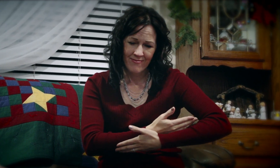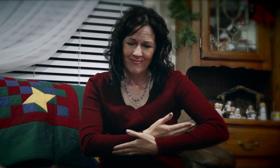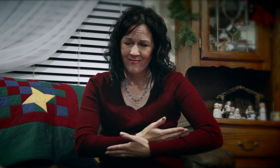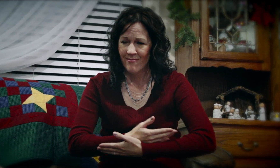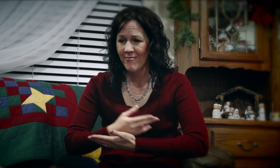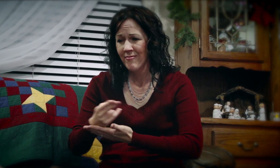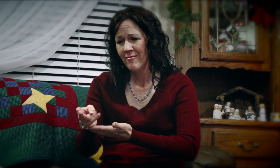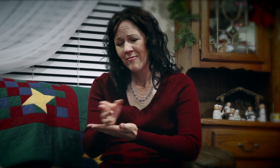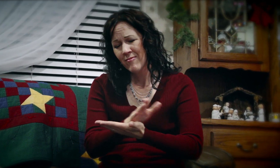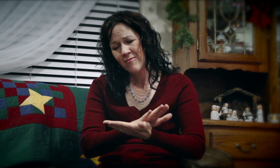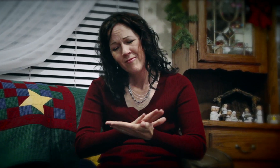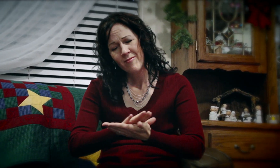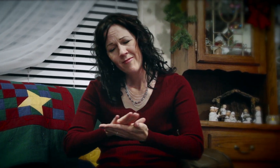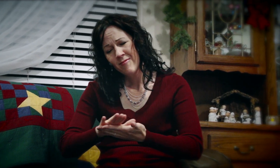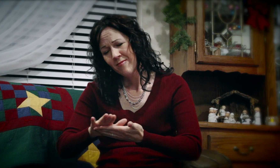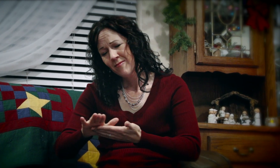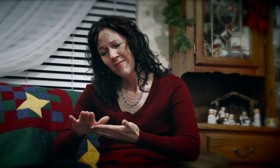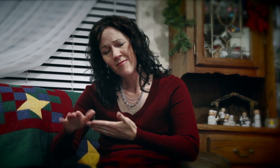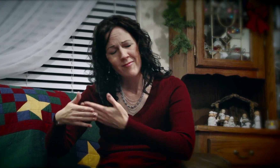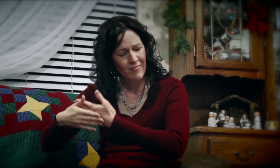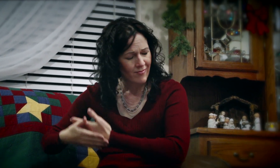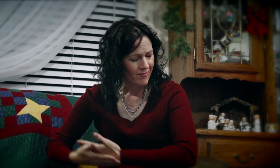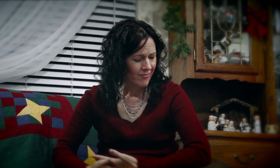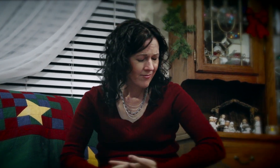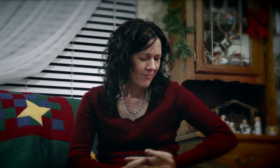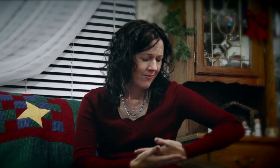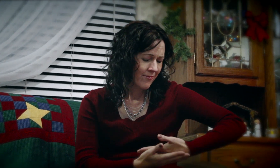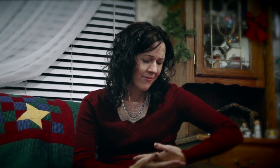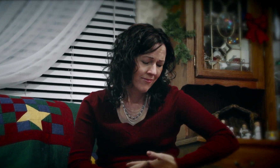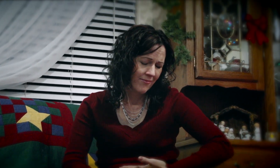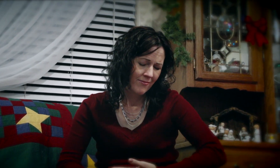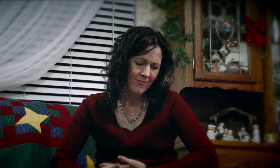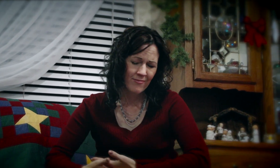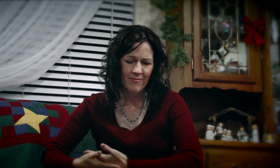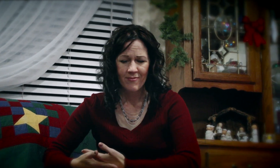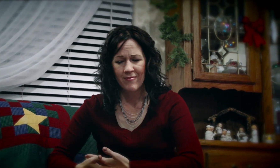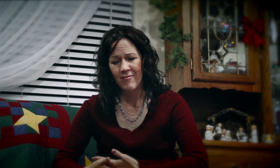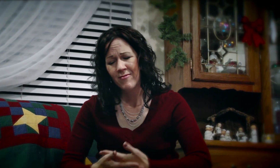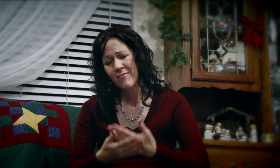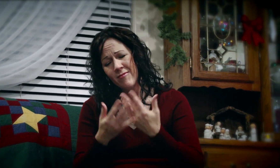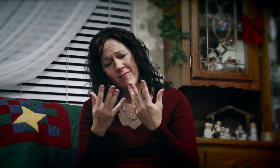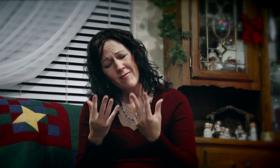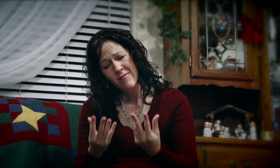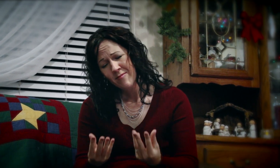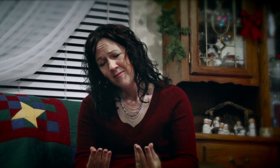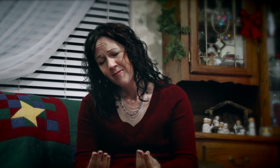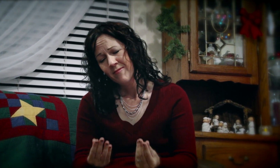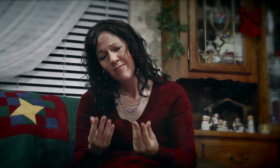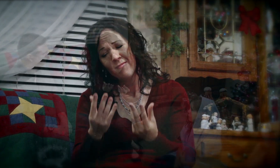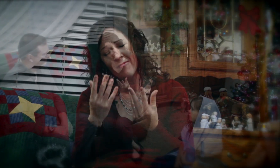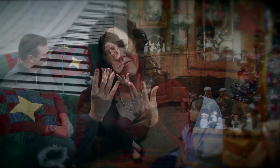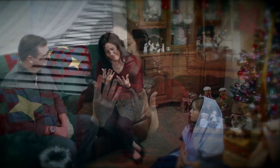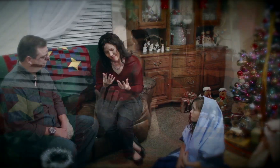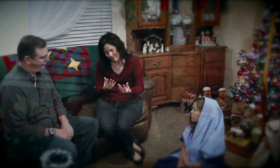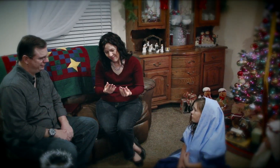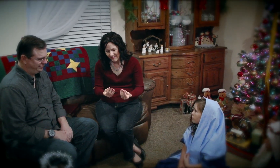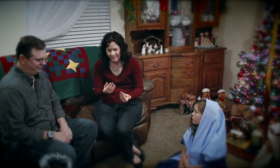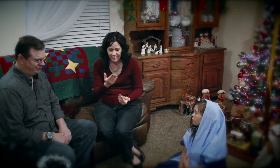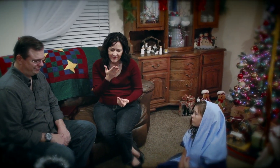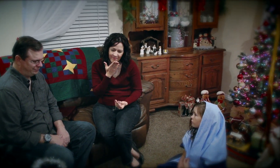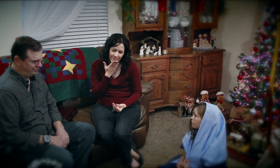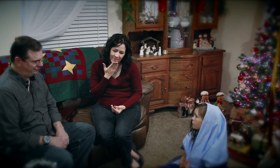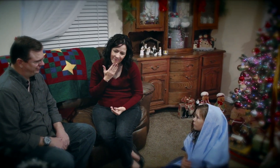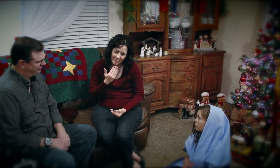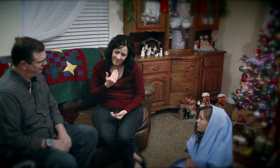Holy Infant so tender and mild